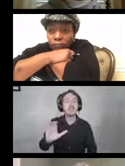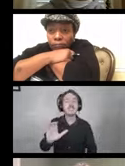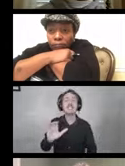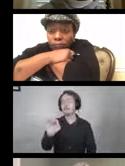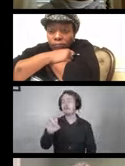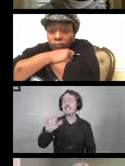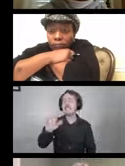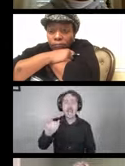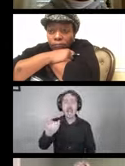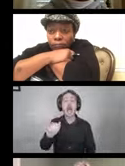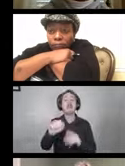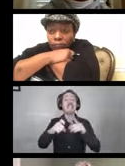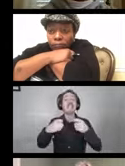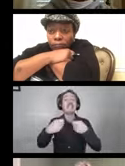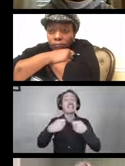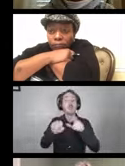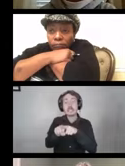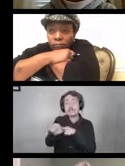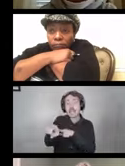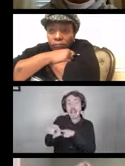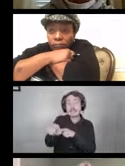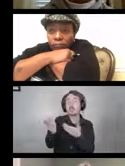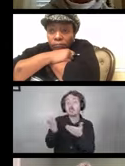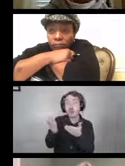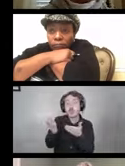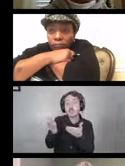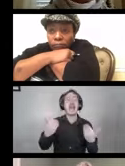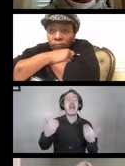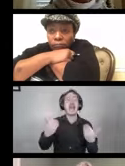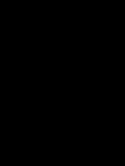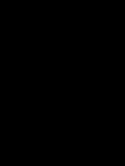e-text and a certified assistive technology team.